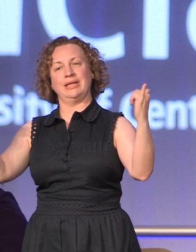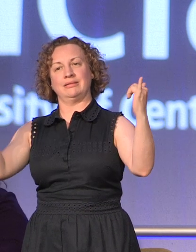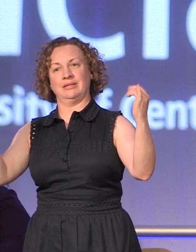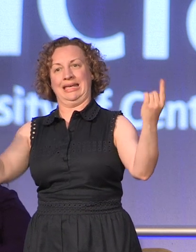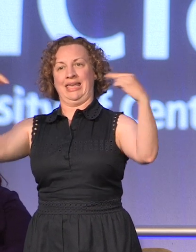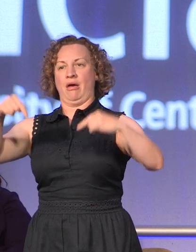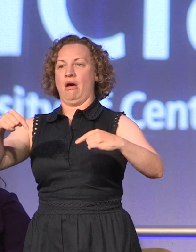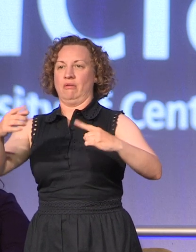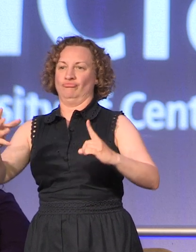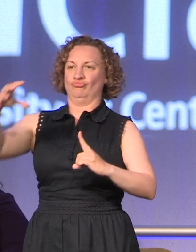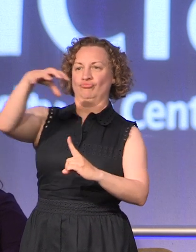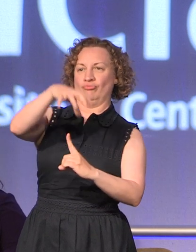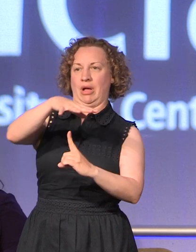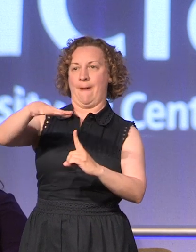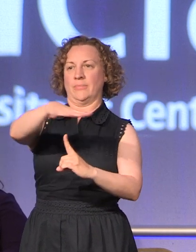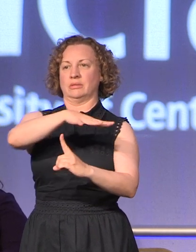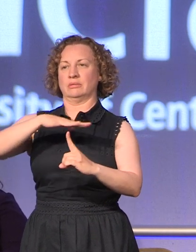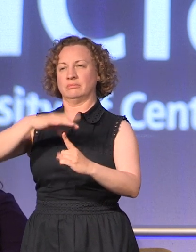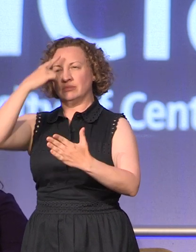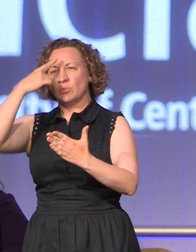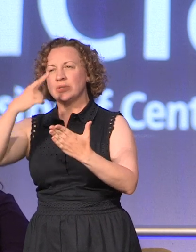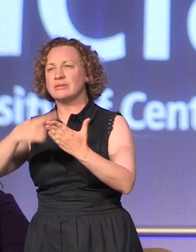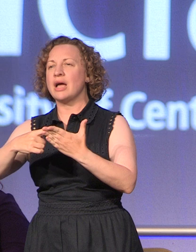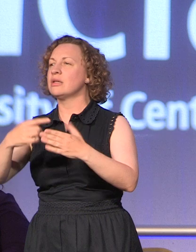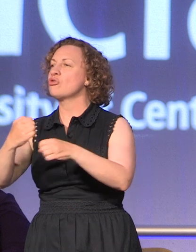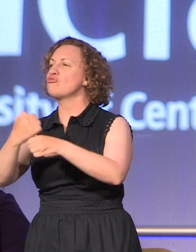decided to relocate the ceremonies to the University when the Guildhalls